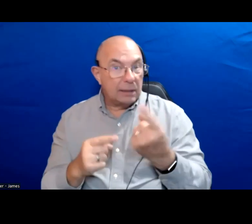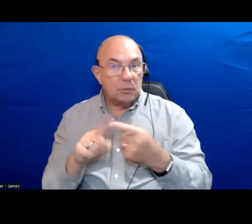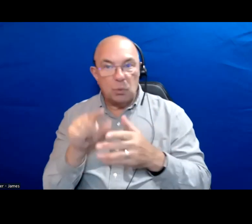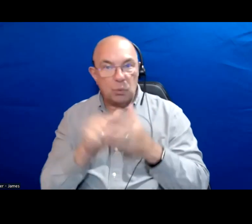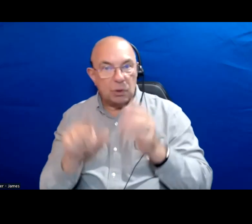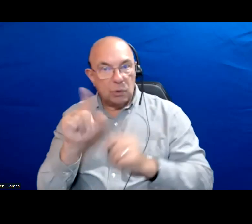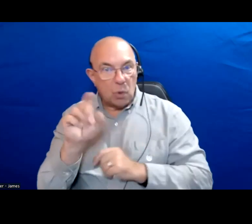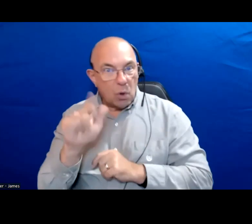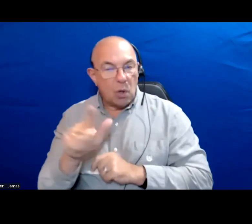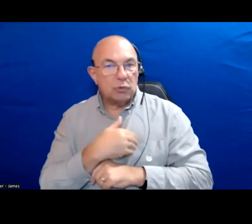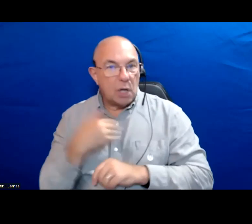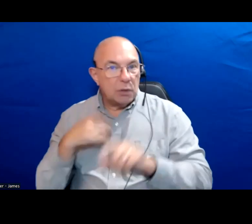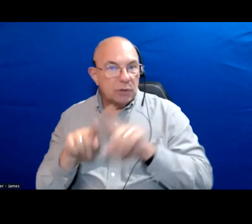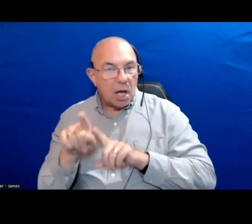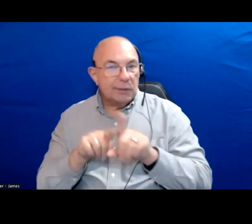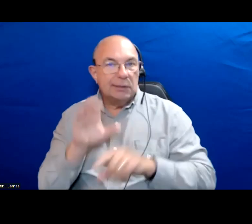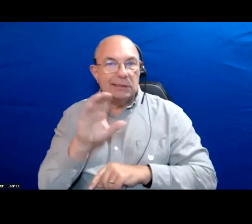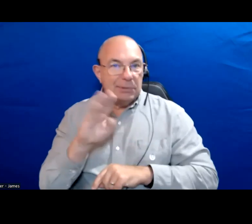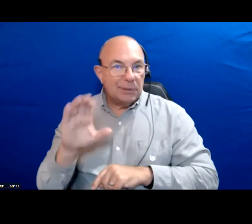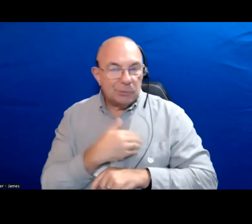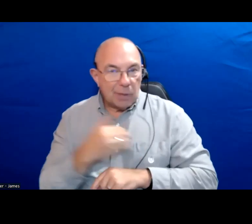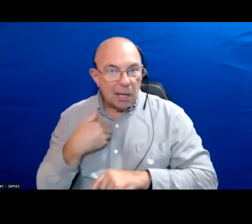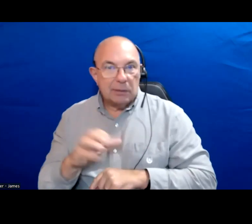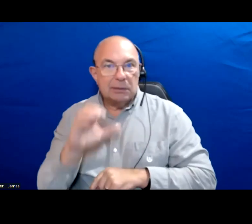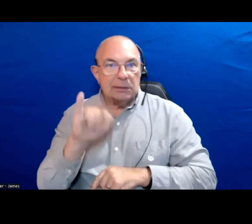or the Toronto Star CBC Toronto City Hall watch her.